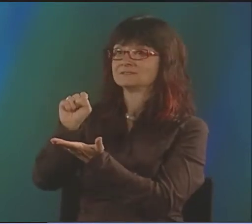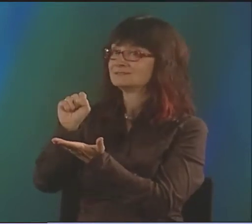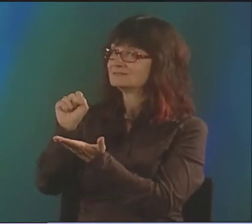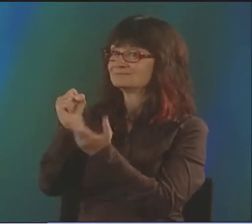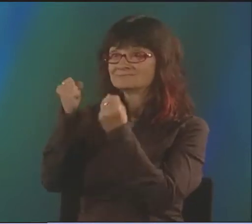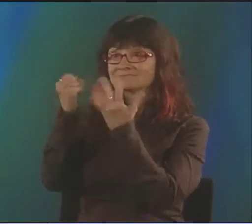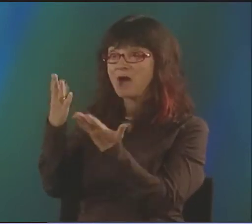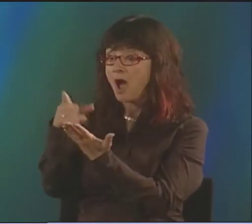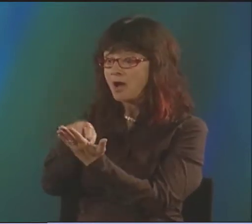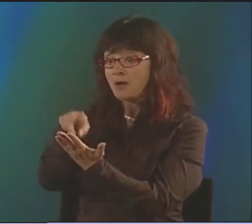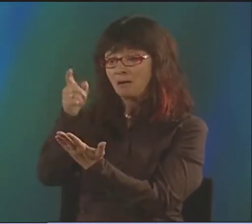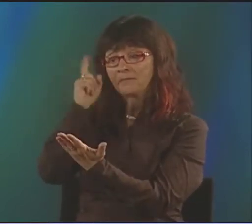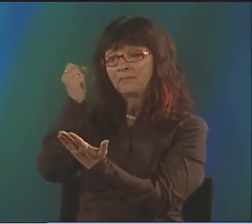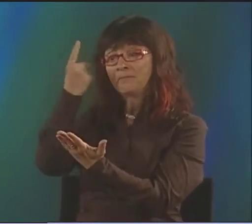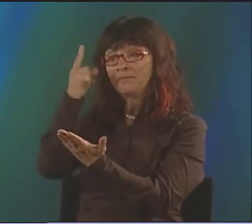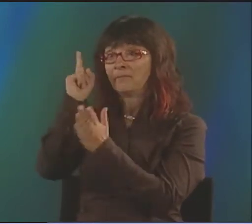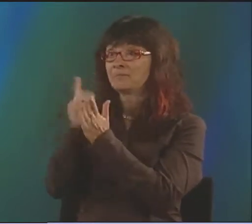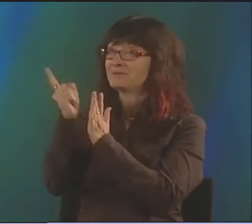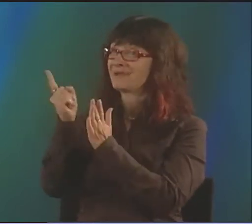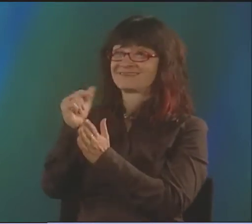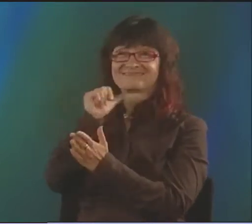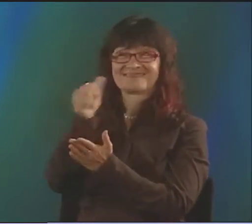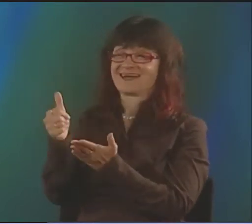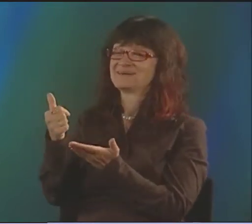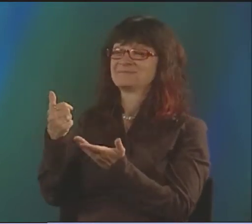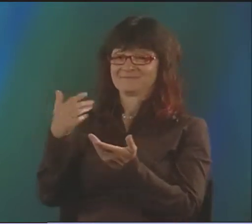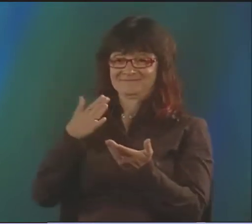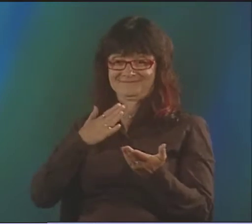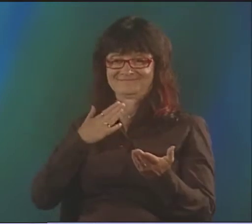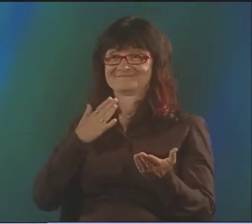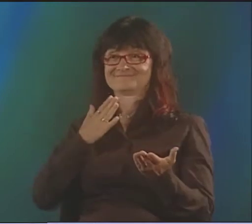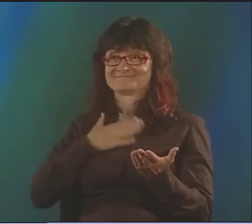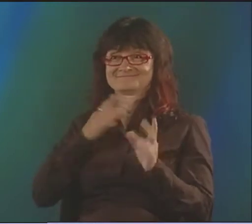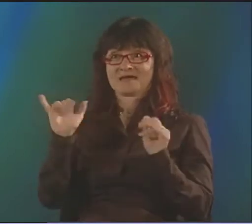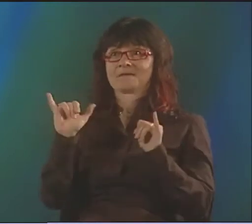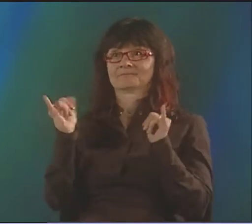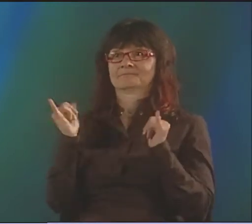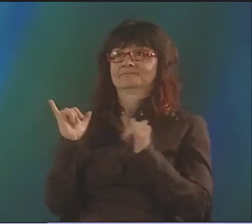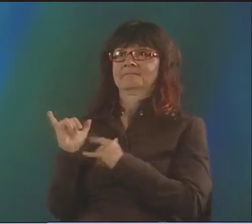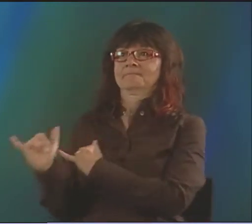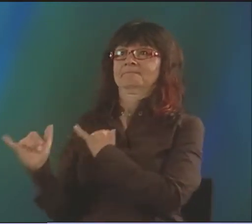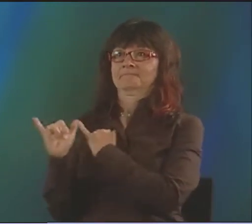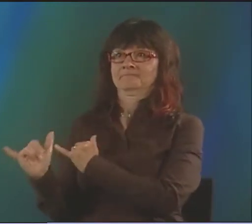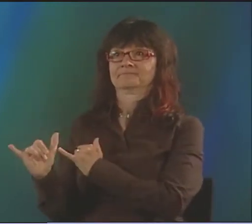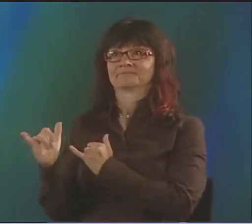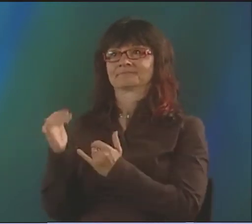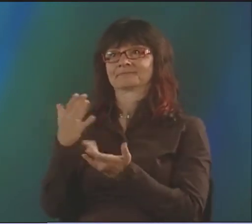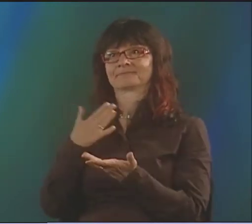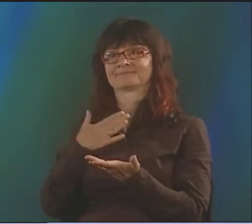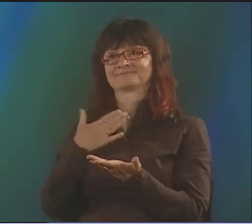IT'S THE SAME AS A WRITTEN POEM, RIGHT. A LOT OF PEOPLE READ IT AND THEY DON'T GET IT THE MOMENT THEY READ IT. THEY HAVE TO ENGAGE WITH IT MORE.